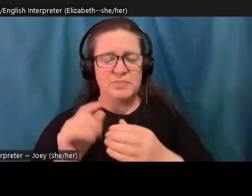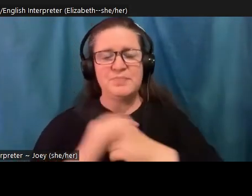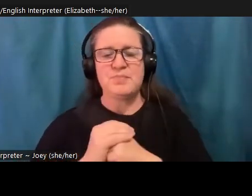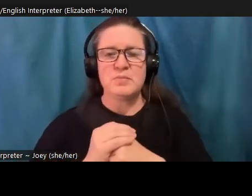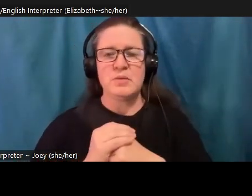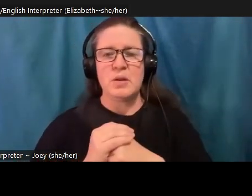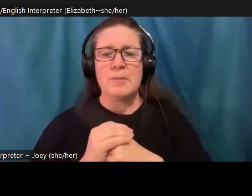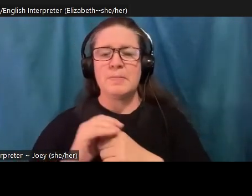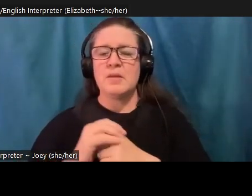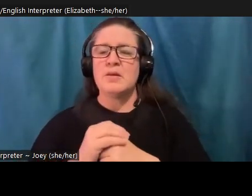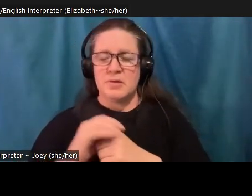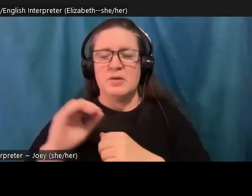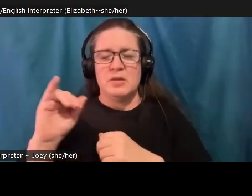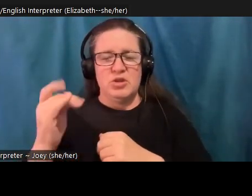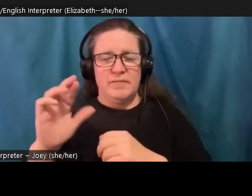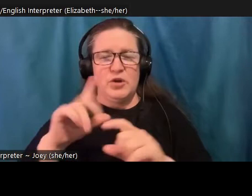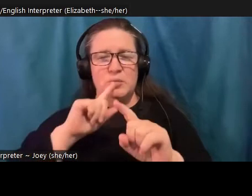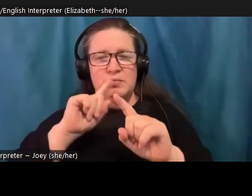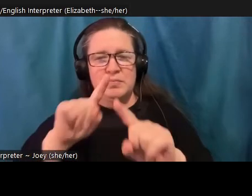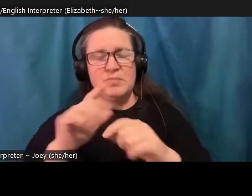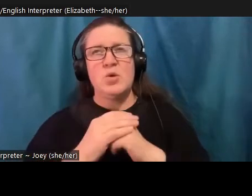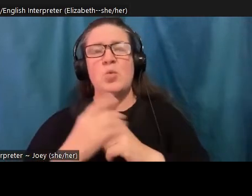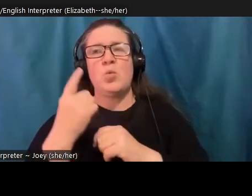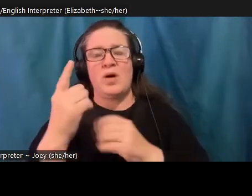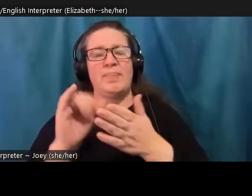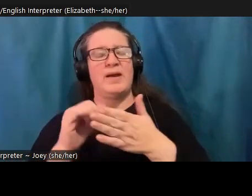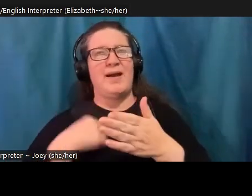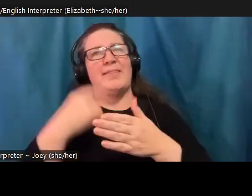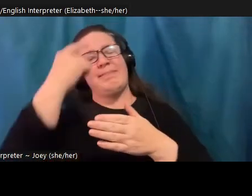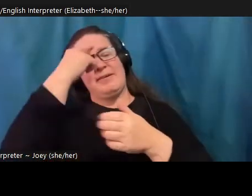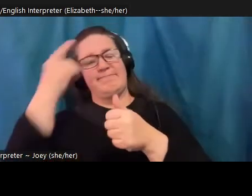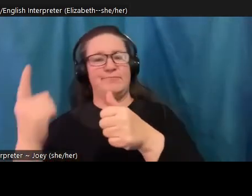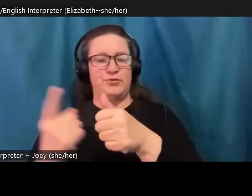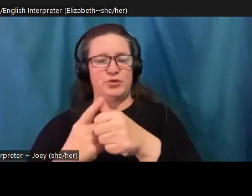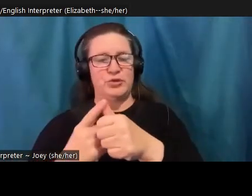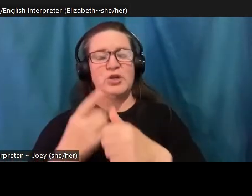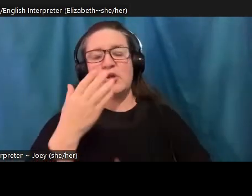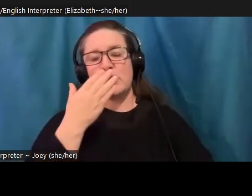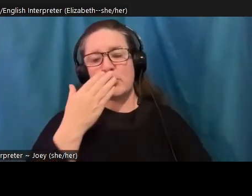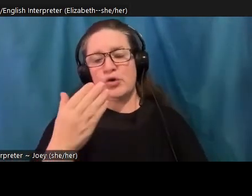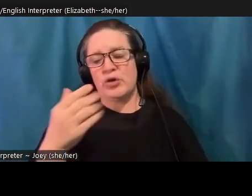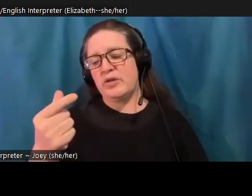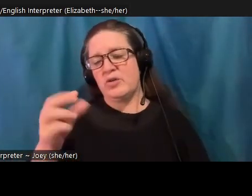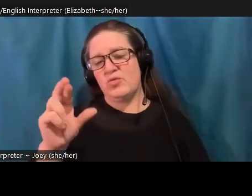the to mind first is the good grief network. And the reason I think that their model is so powerful, they've actually